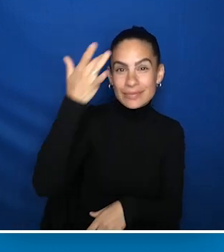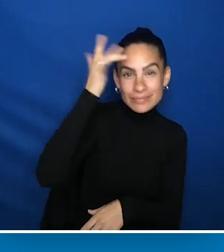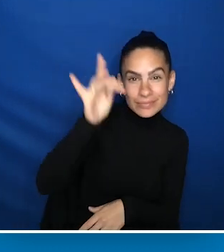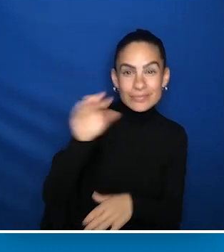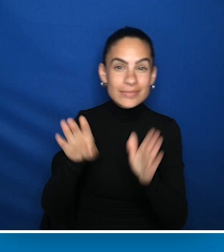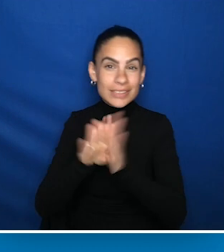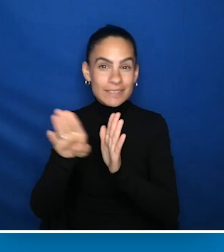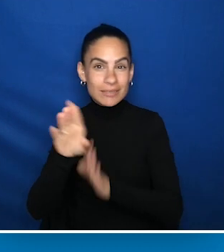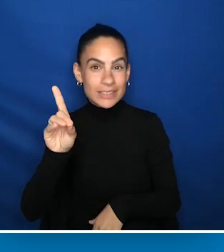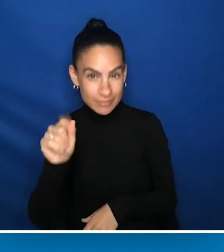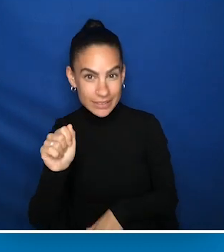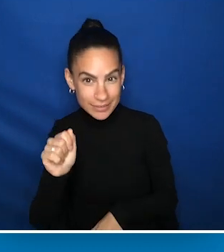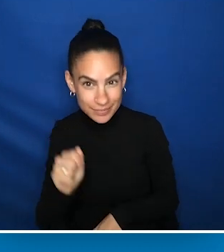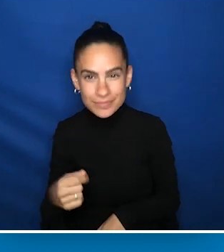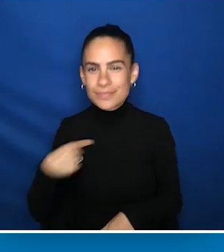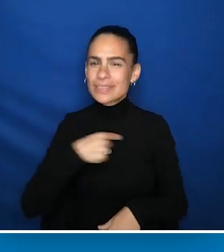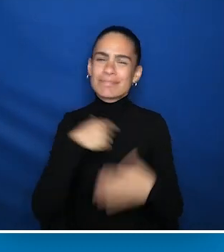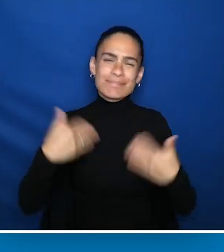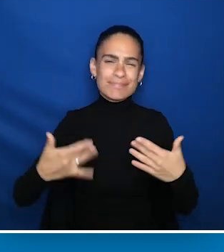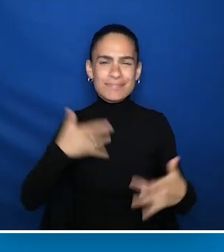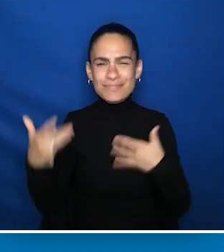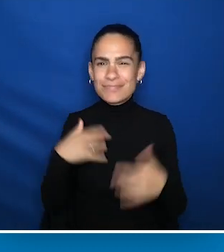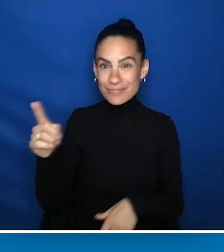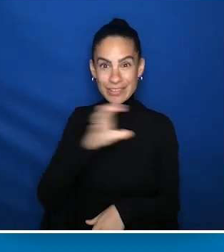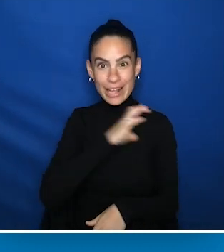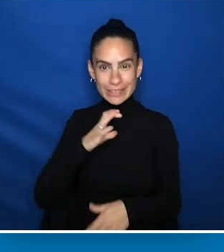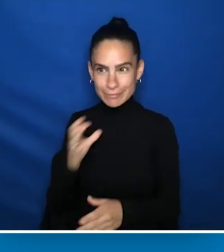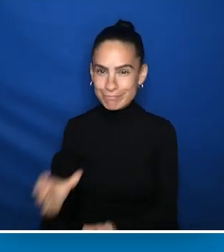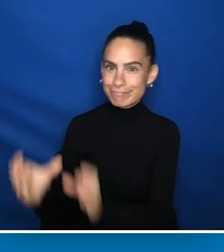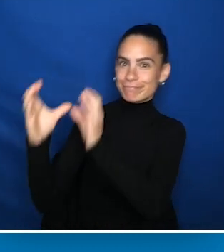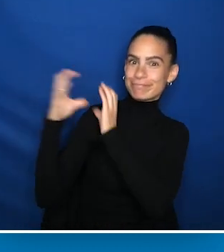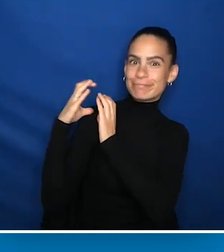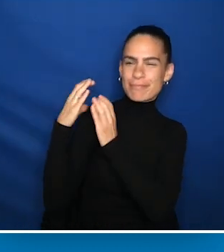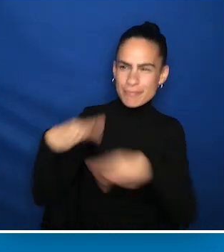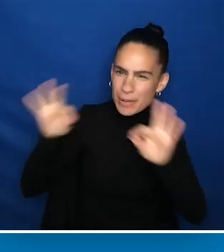We were delighted to have been given this important new mandate by Congress and we moved quickly